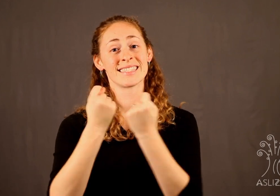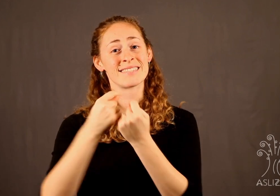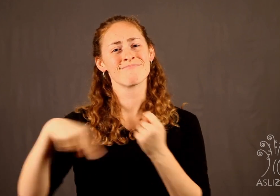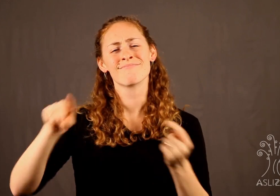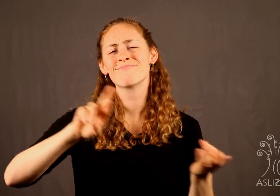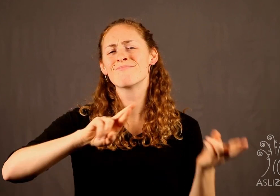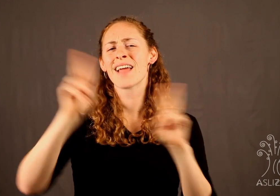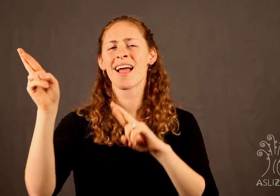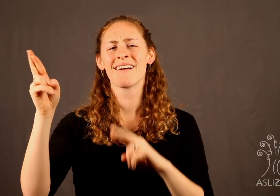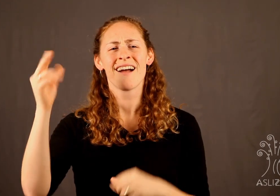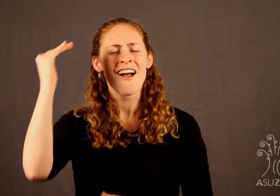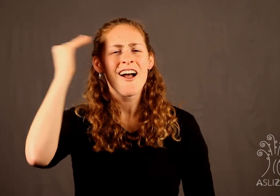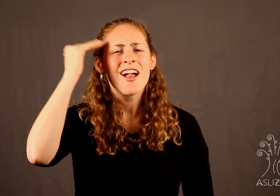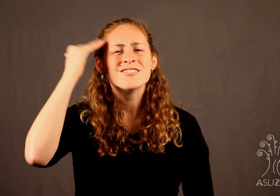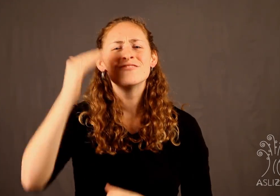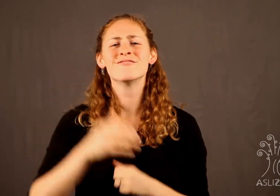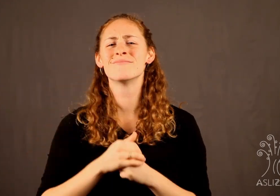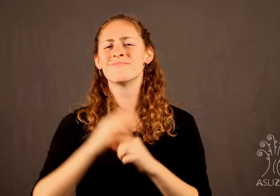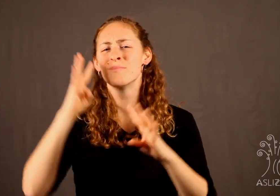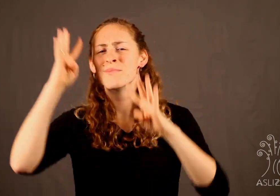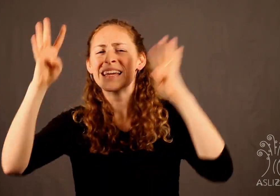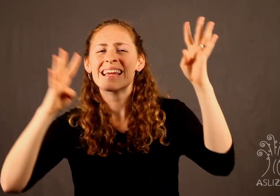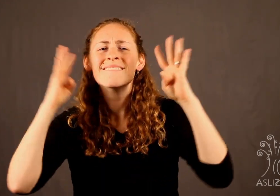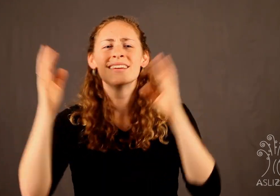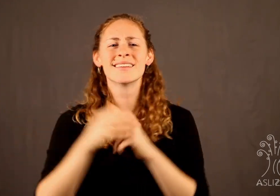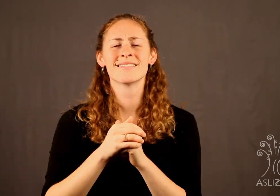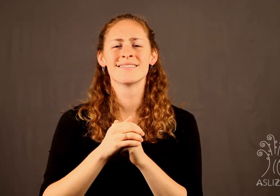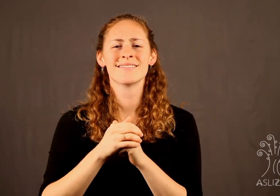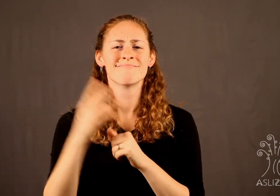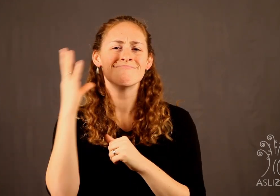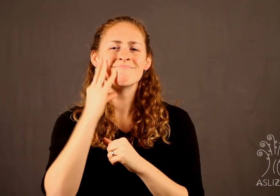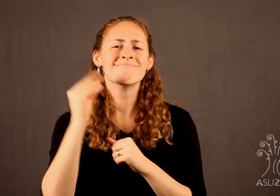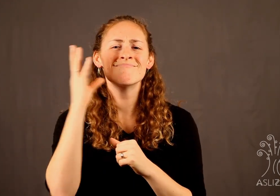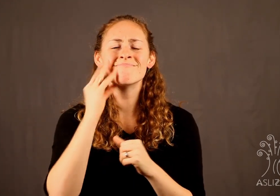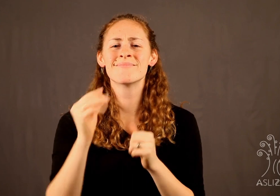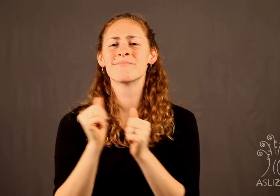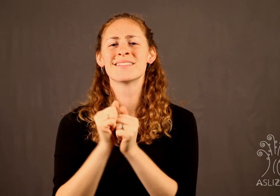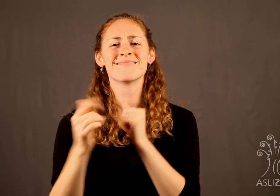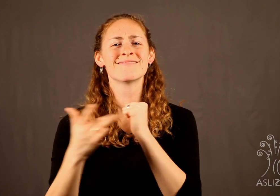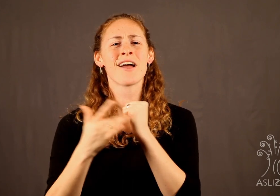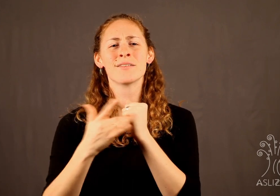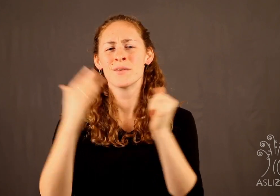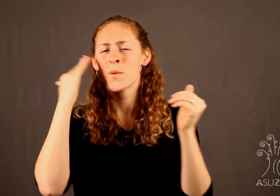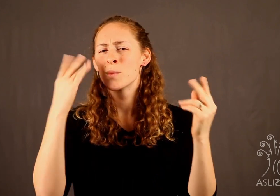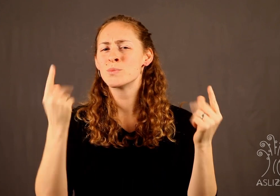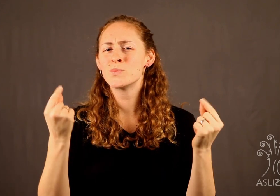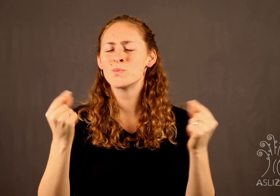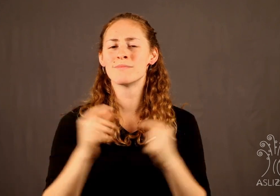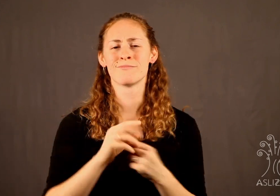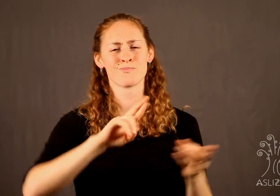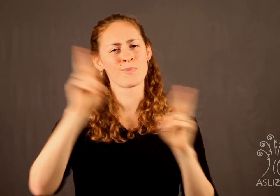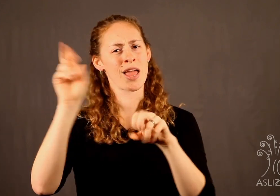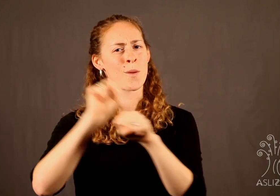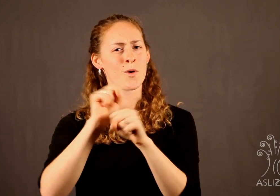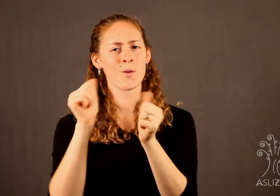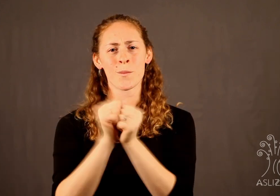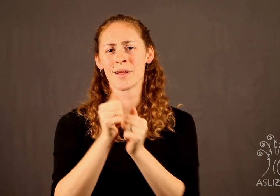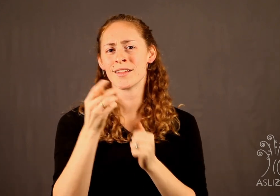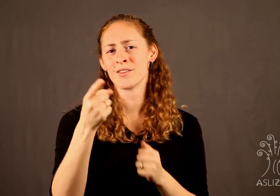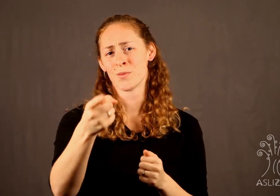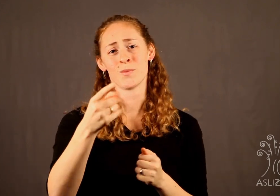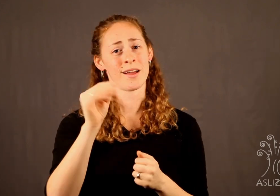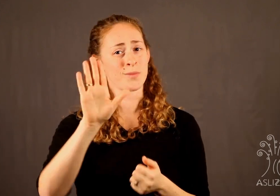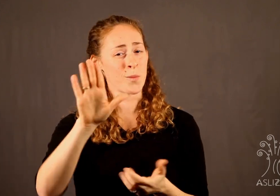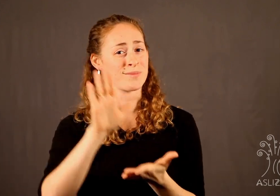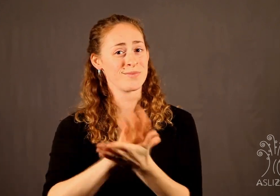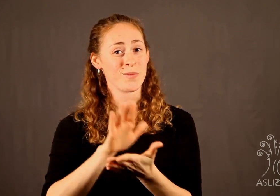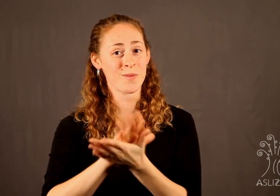The ASLized team is knowledgeable, creative, experienced and technology-savvy. We are ready to work with you, your school